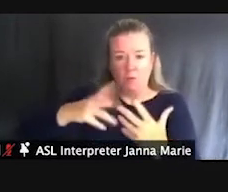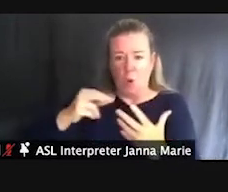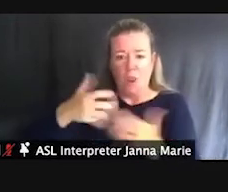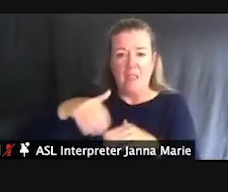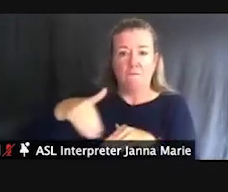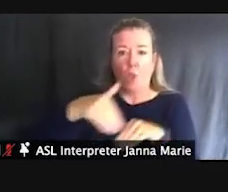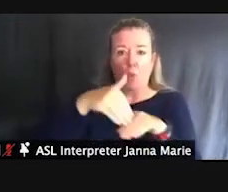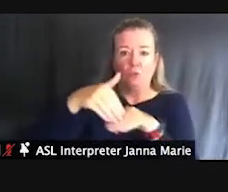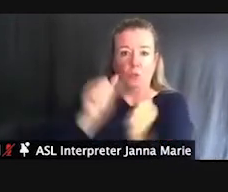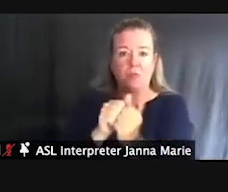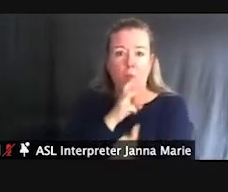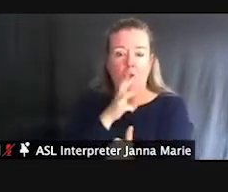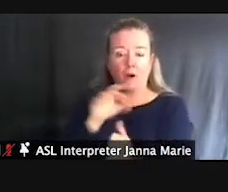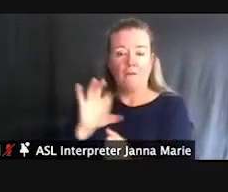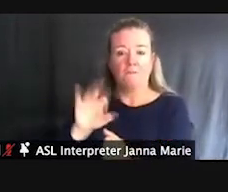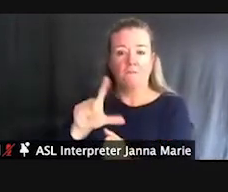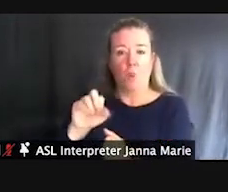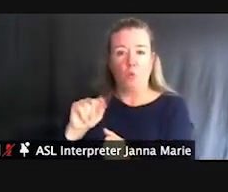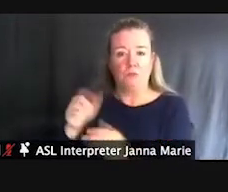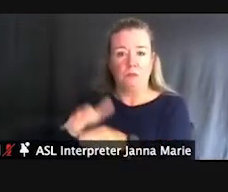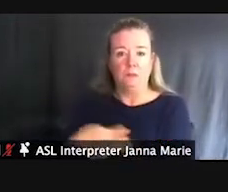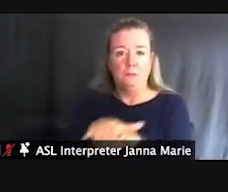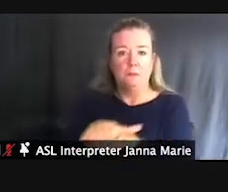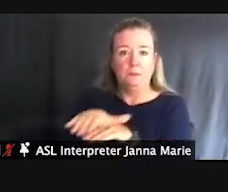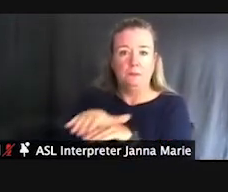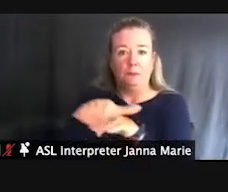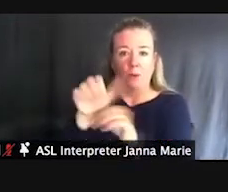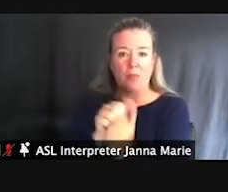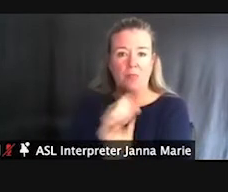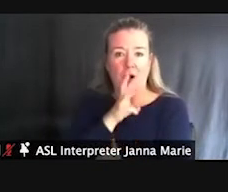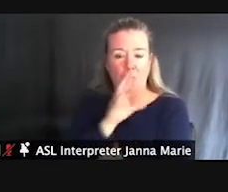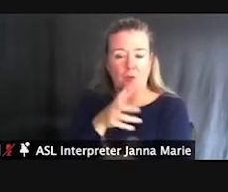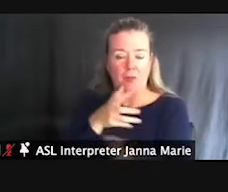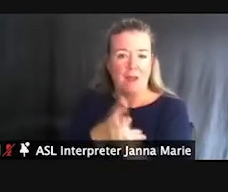This, this really adapts to the, their varying levels of water.